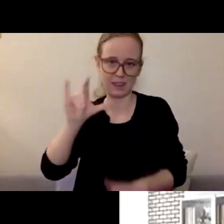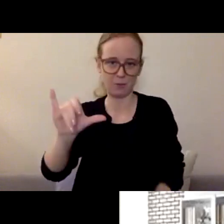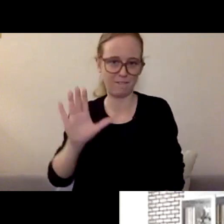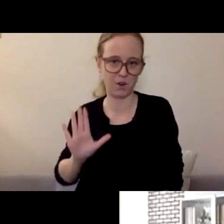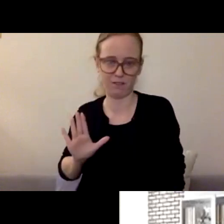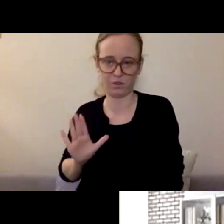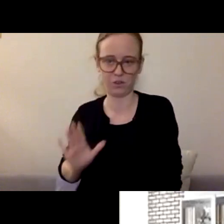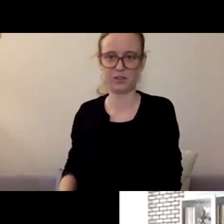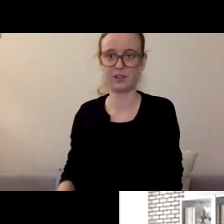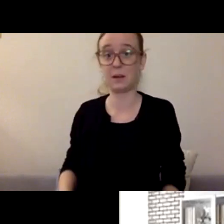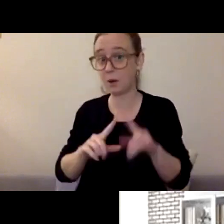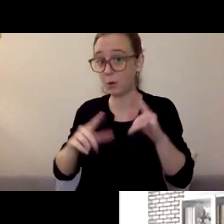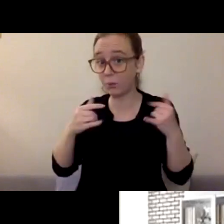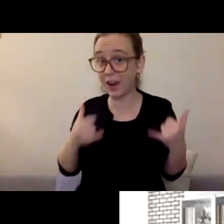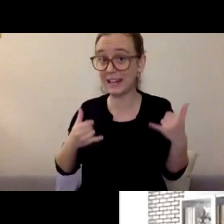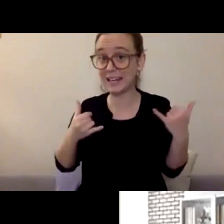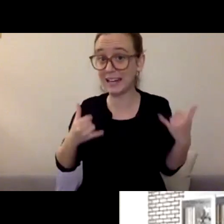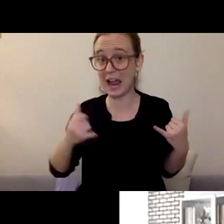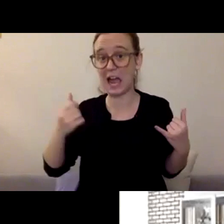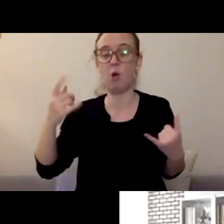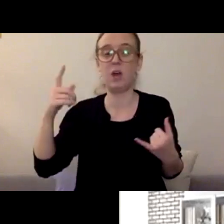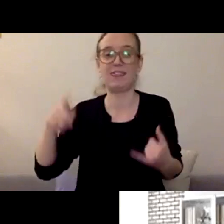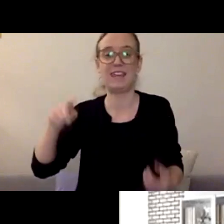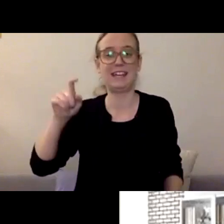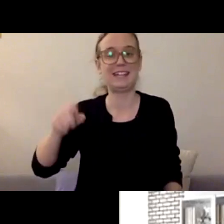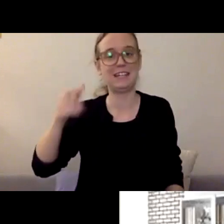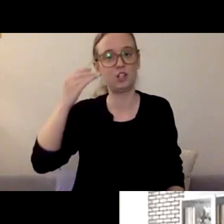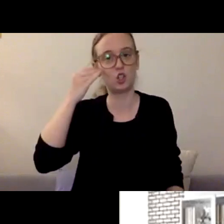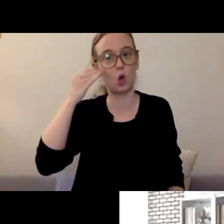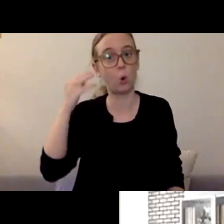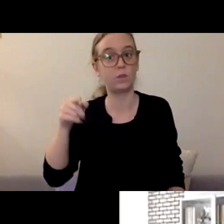they just need to know that you see them